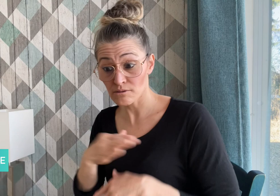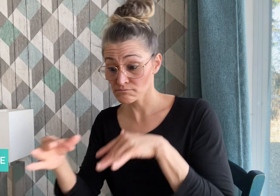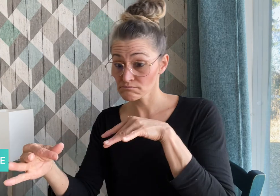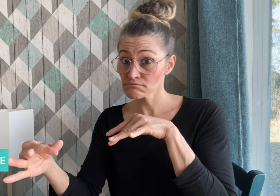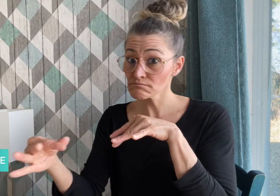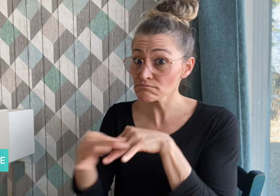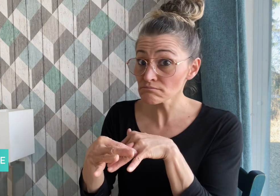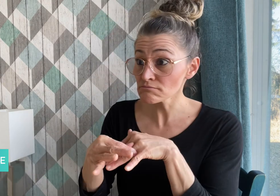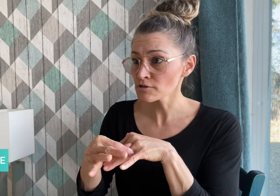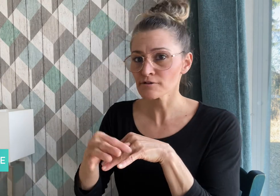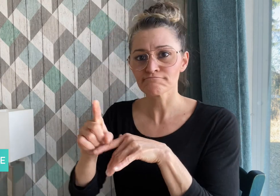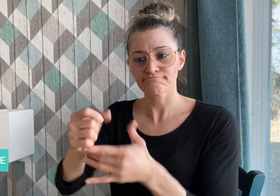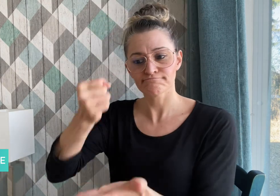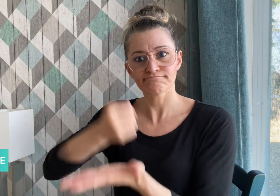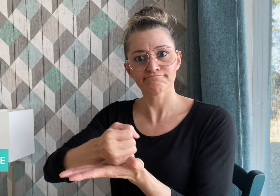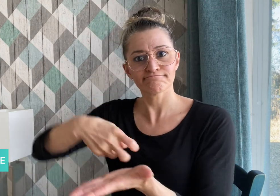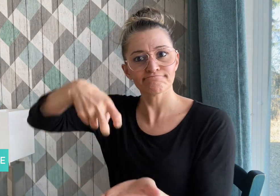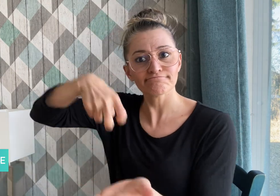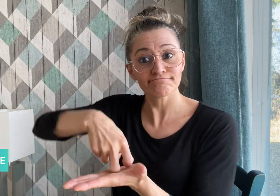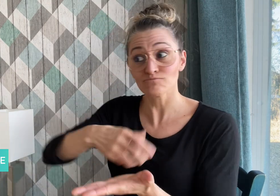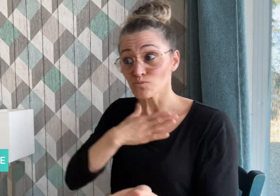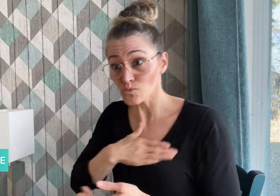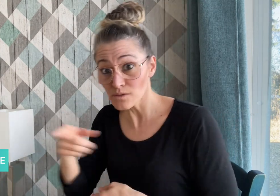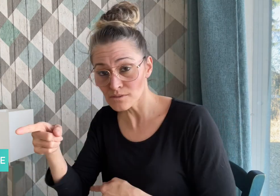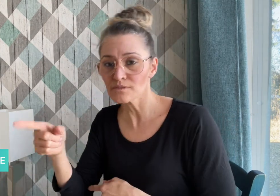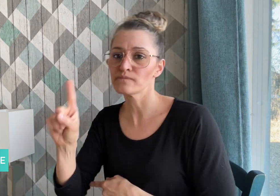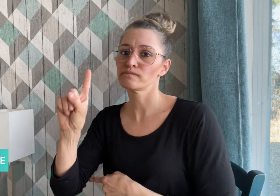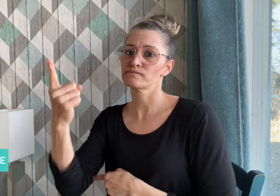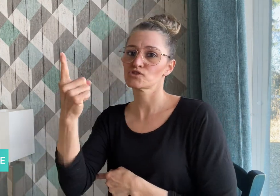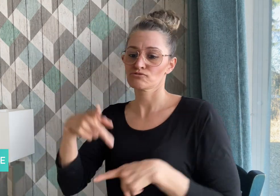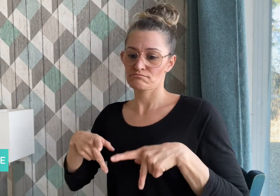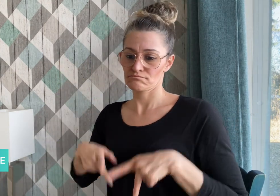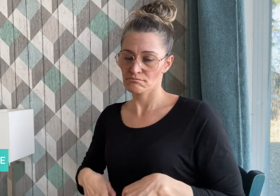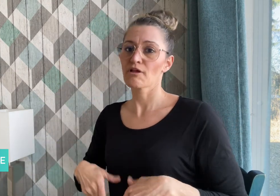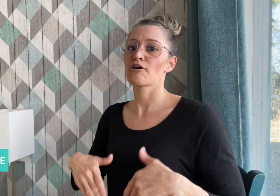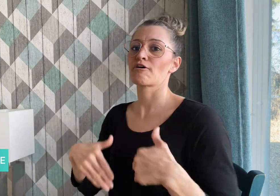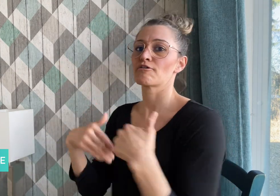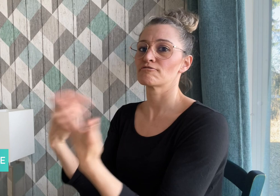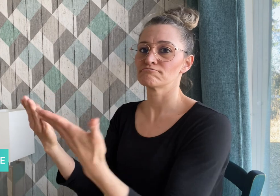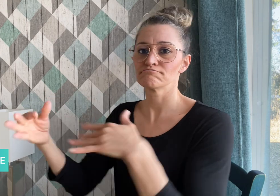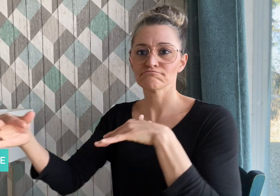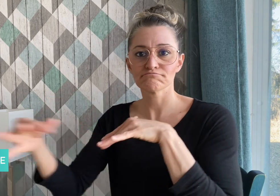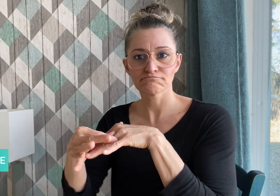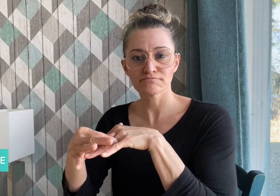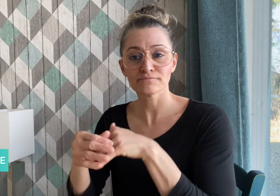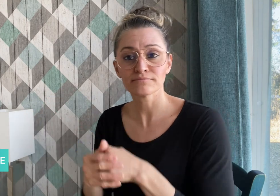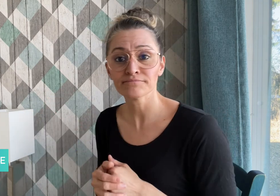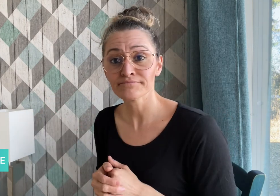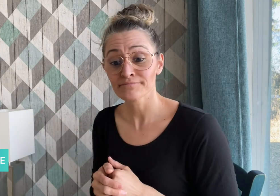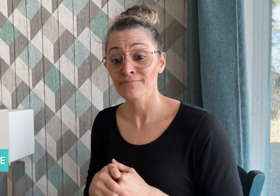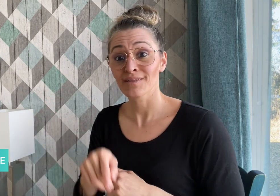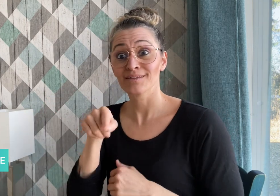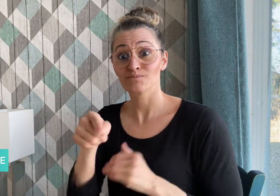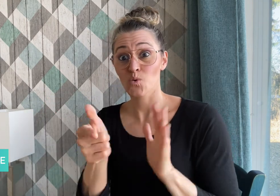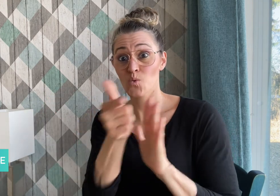in order to obtain a marriage license. In addition